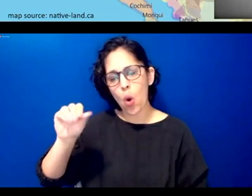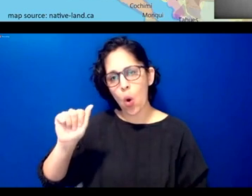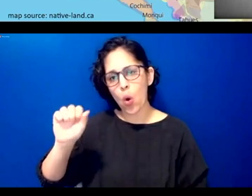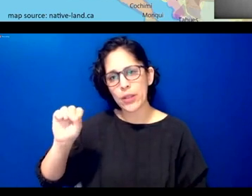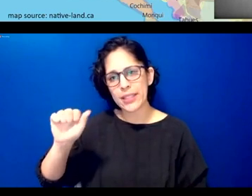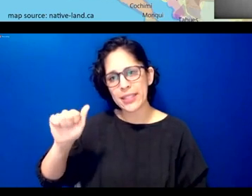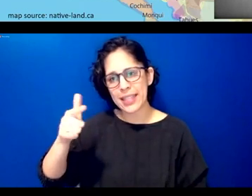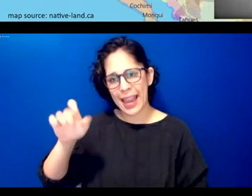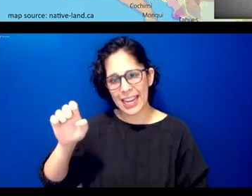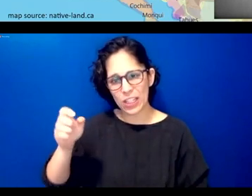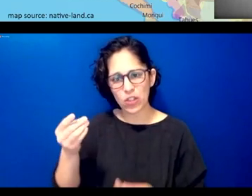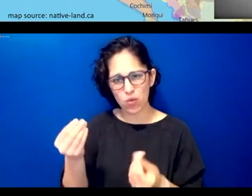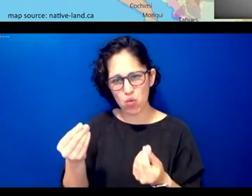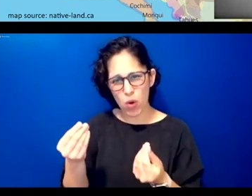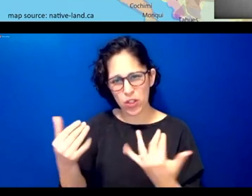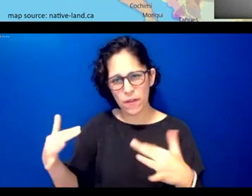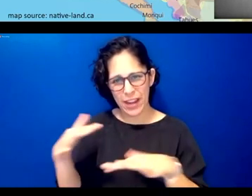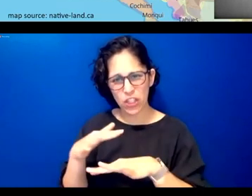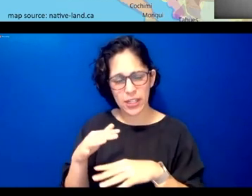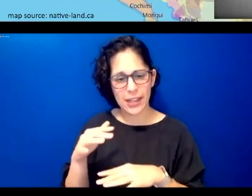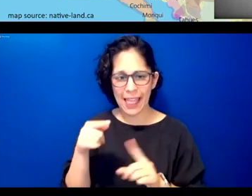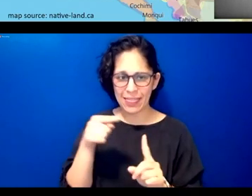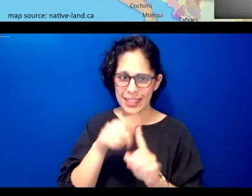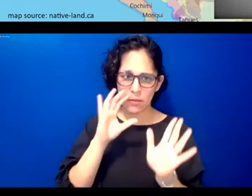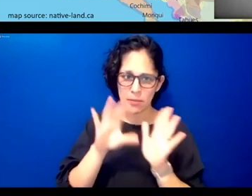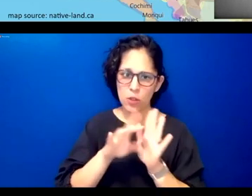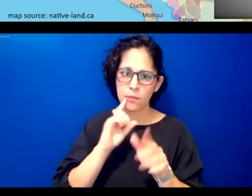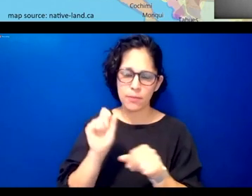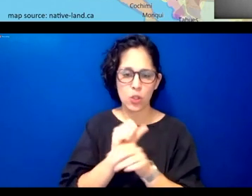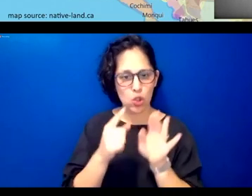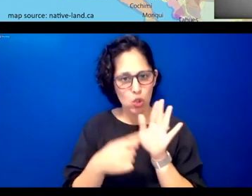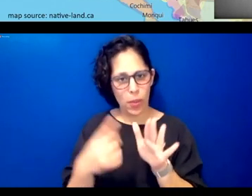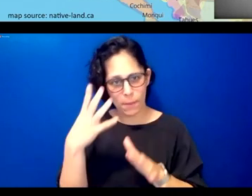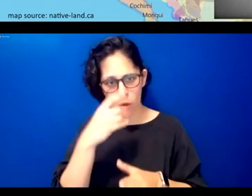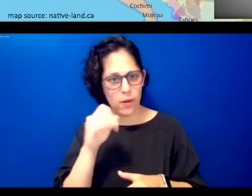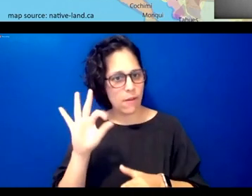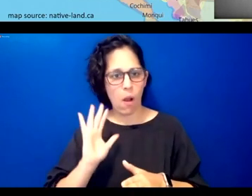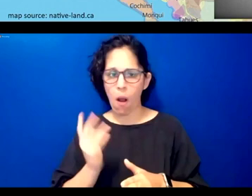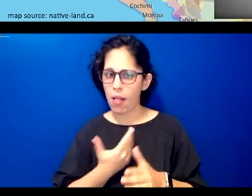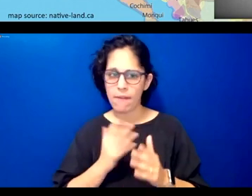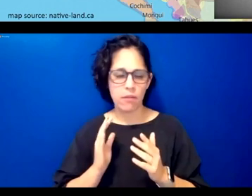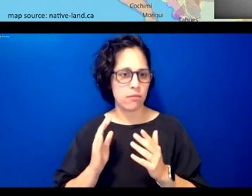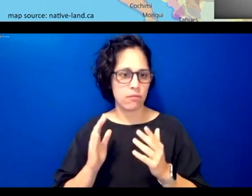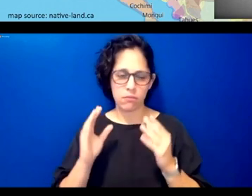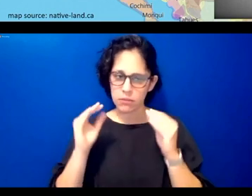um these these images really capture the beauty of all of our teachers and we are appreciative